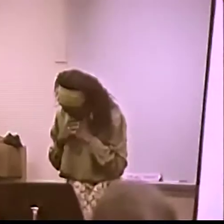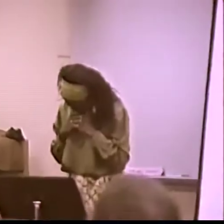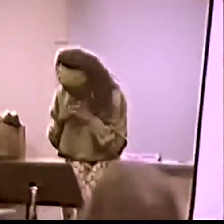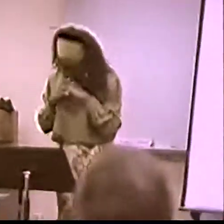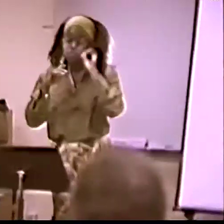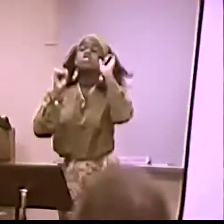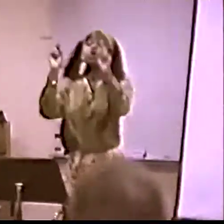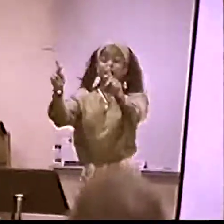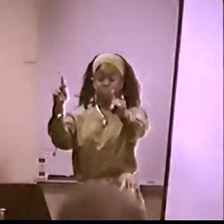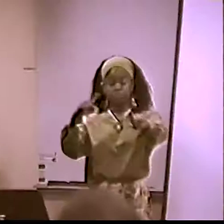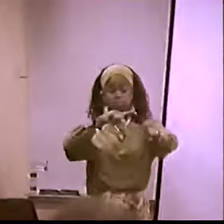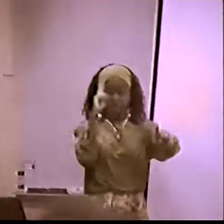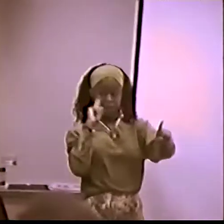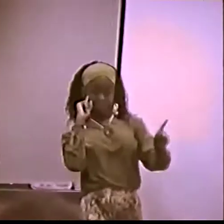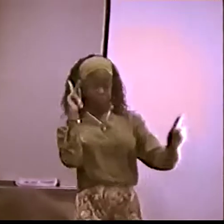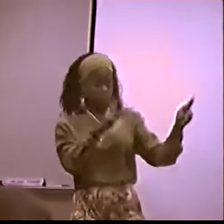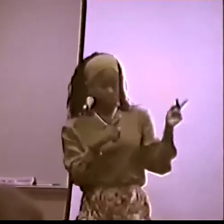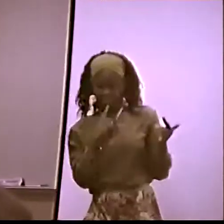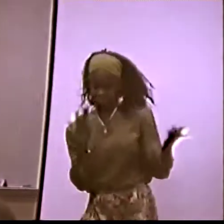I DON'T KNOW ANYTHING ABOUT IT.